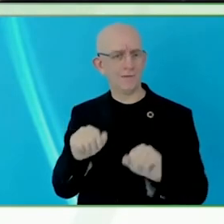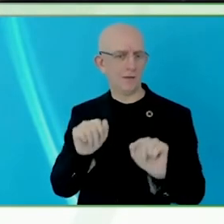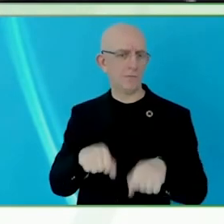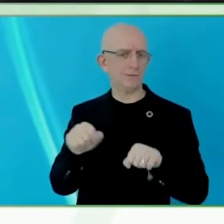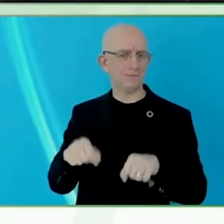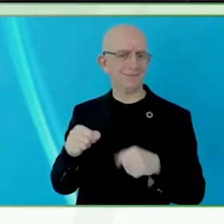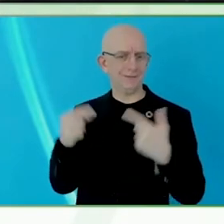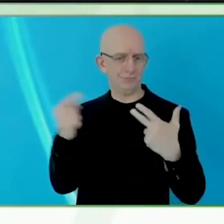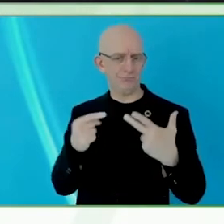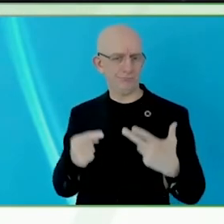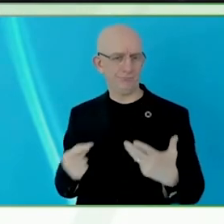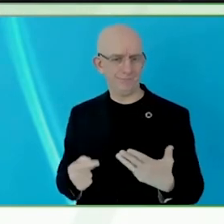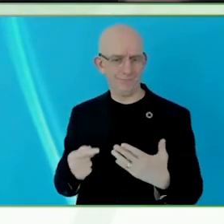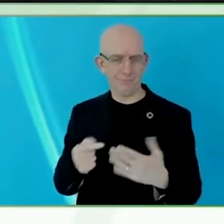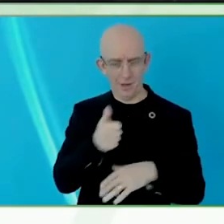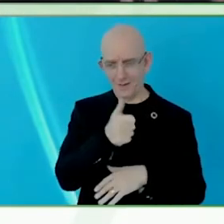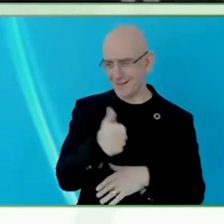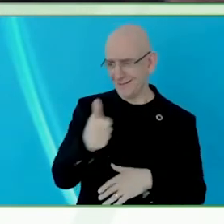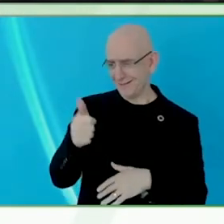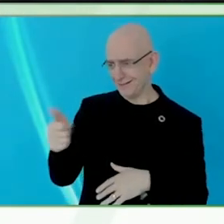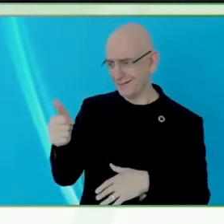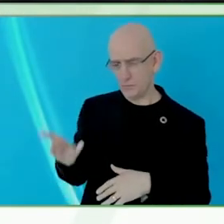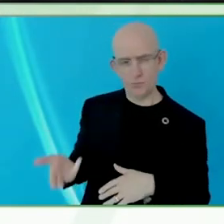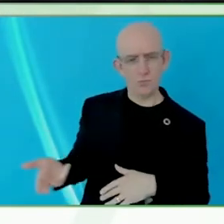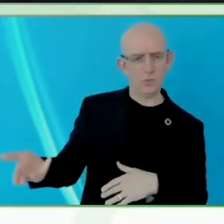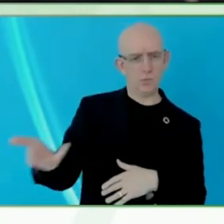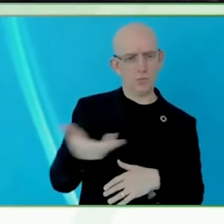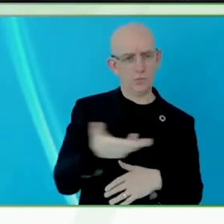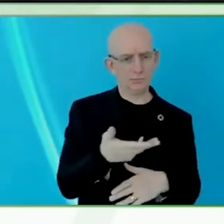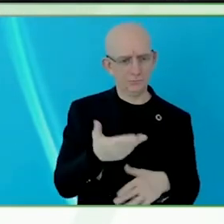But, if the company revolves around the mindset that is